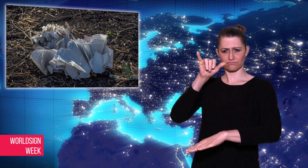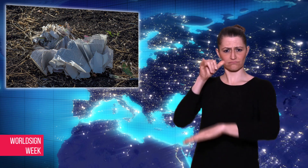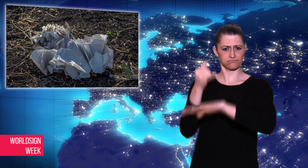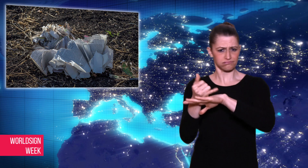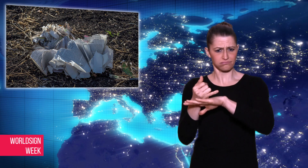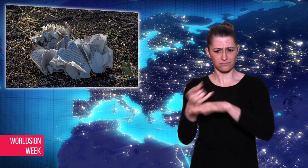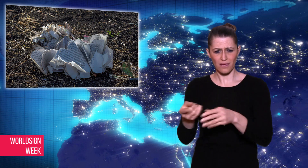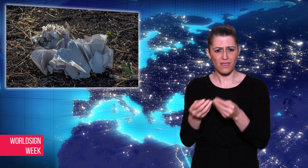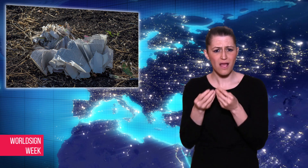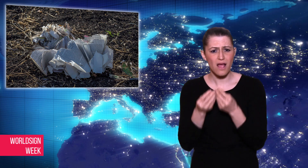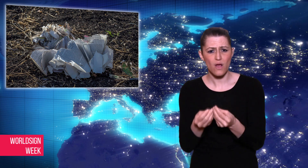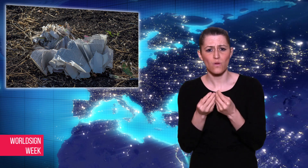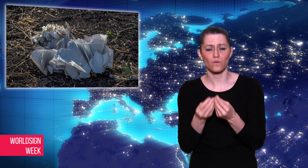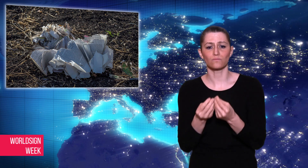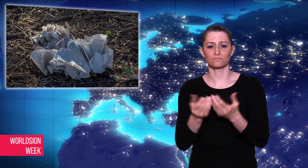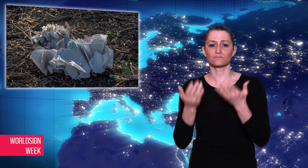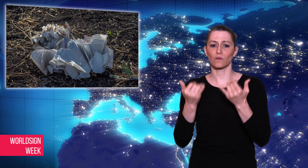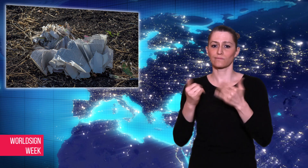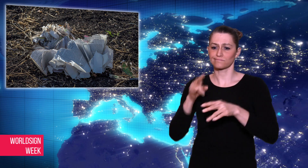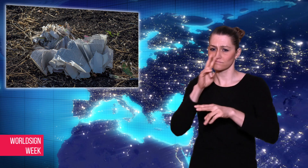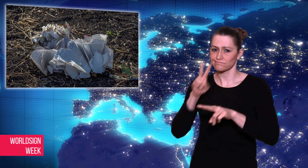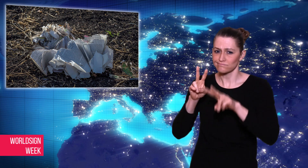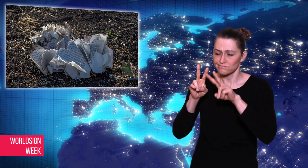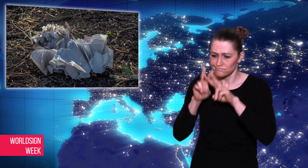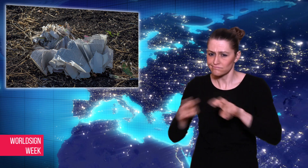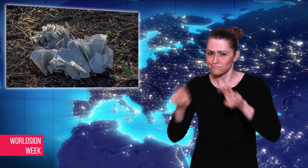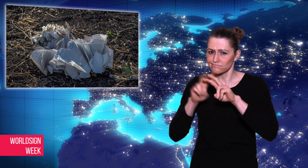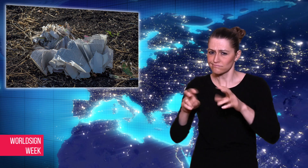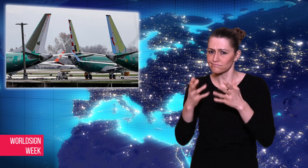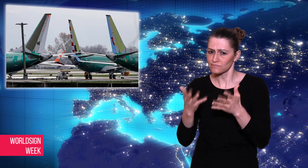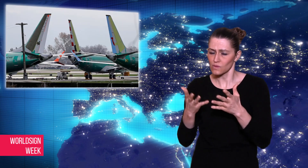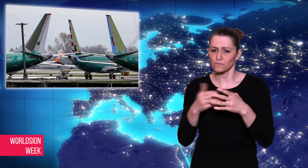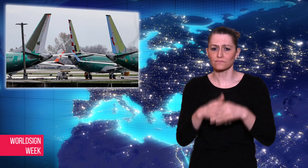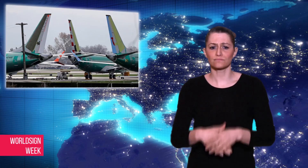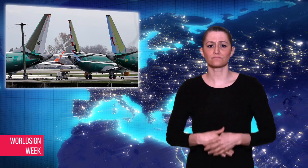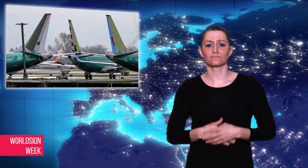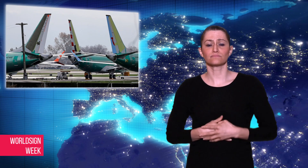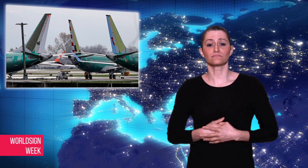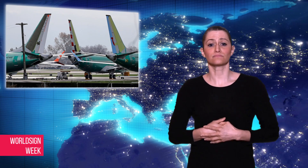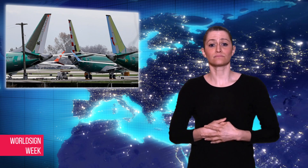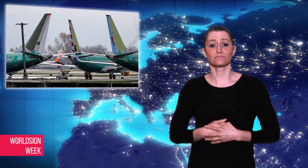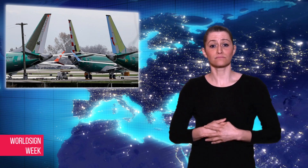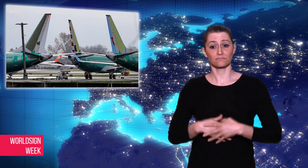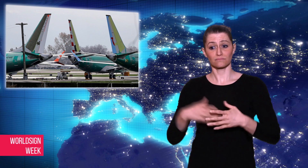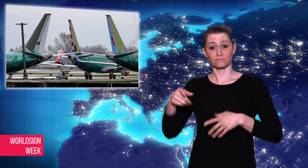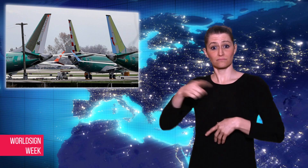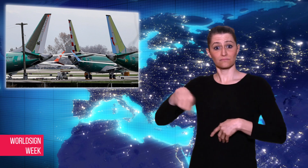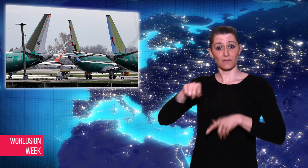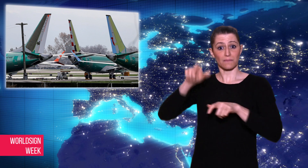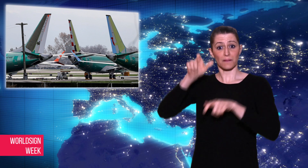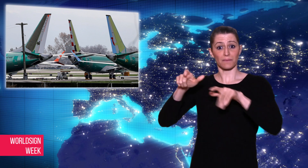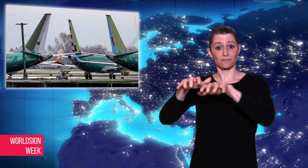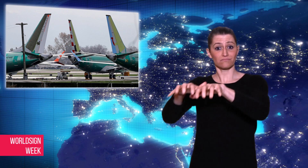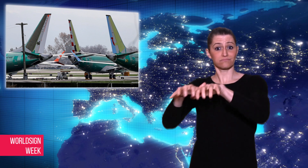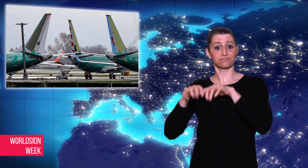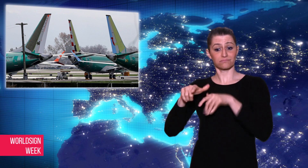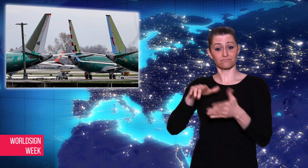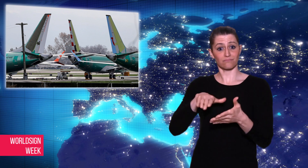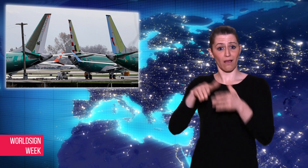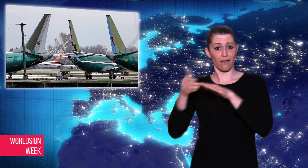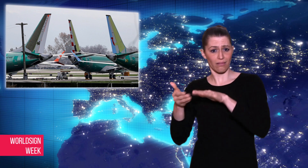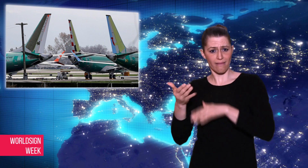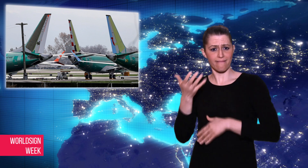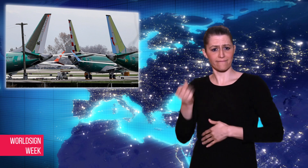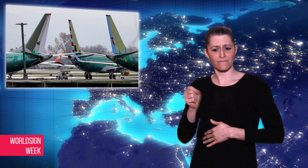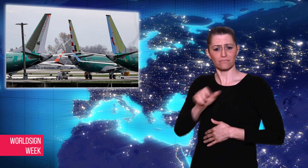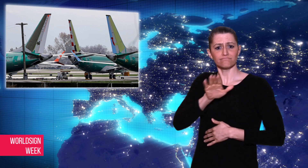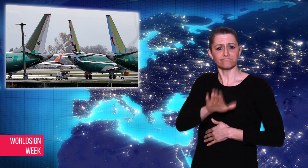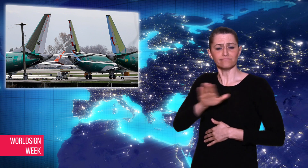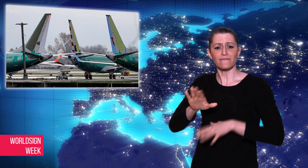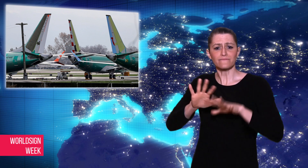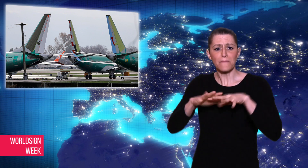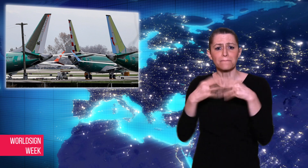recorders. The crash is under investigation and the families